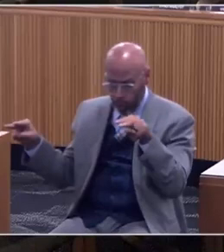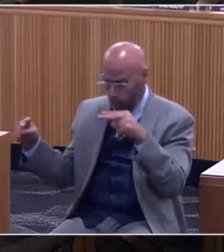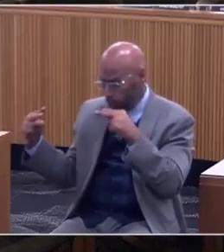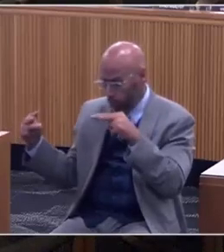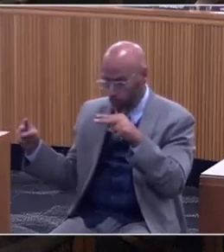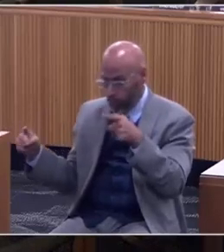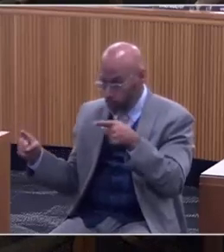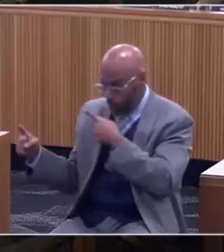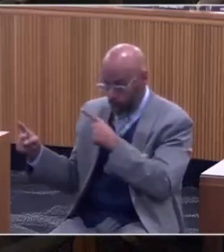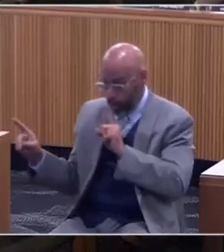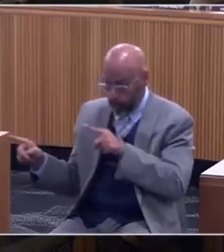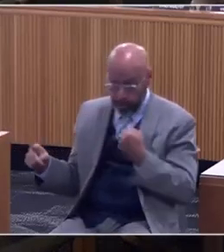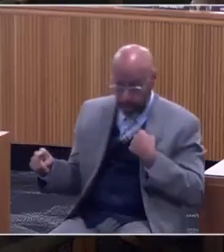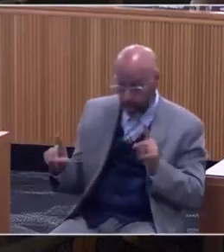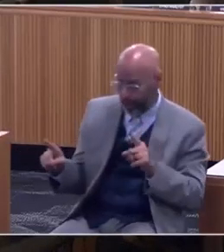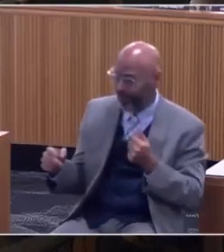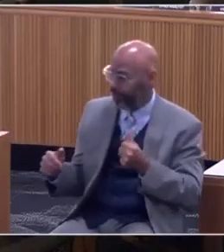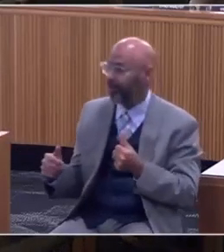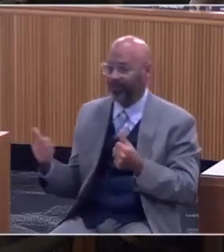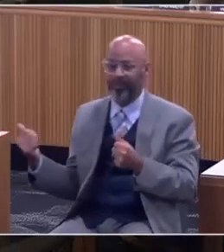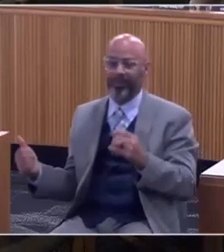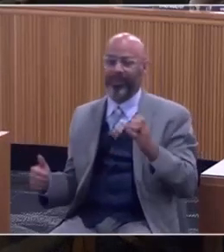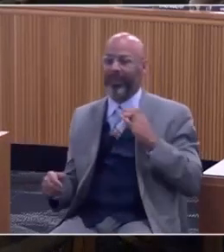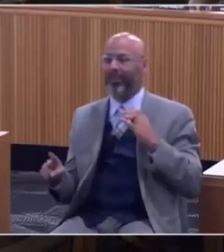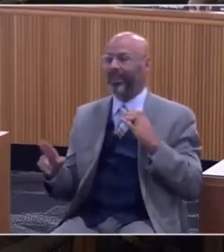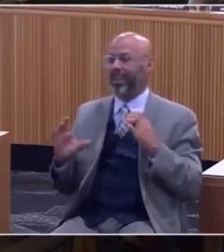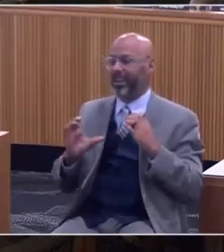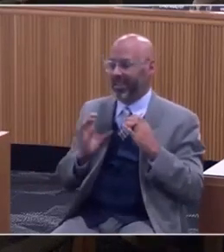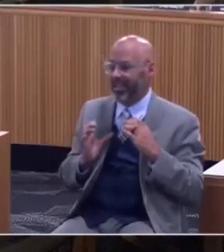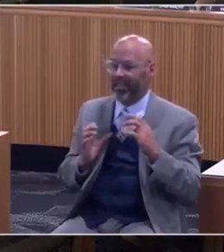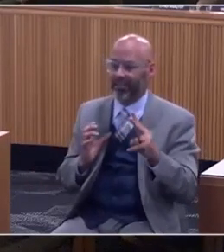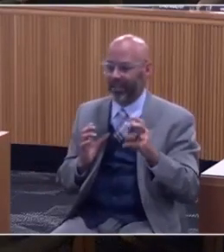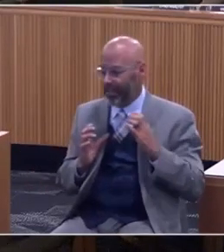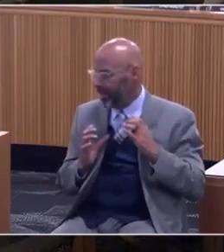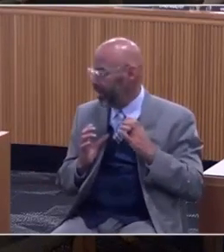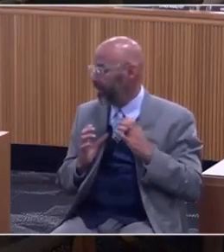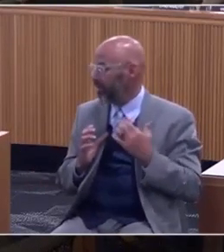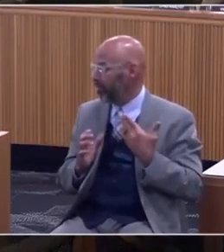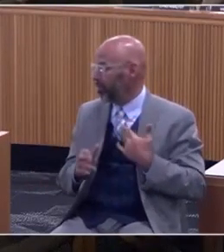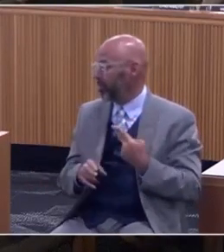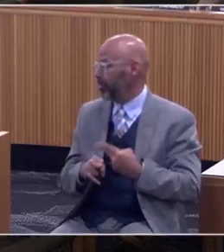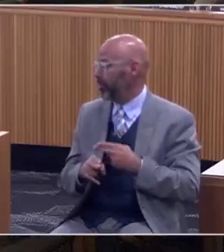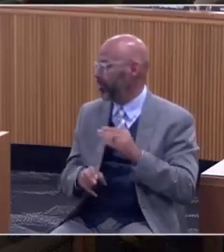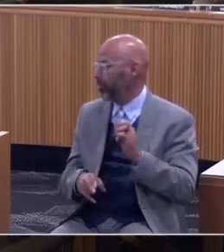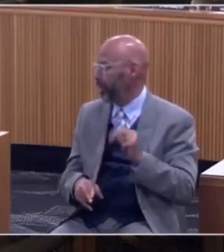Go ahead, Ms. Moyer. All right. Chair Nosse, Vice-Chairs Goodwin and Nelson, for the record, my name is Megan Moyer.